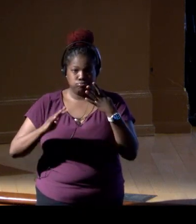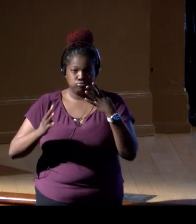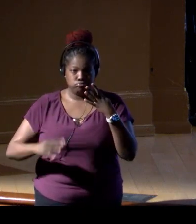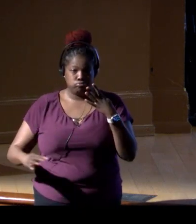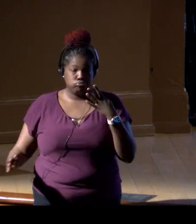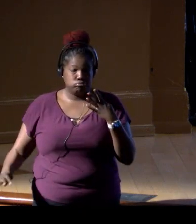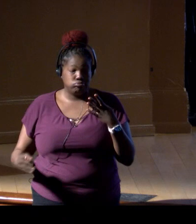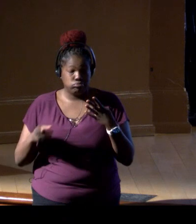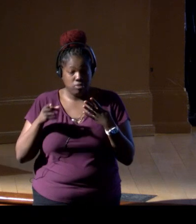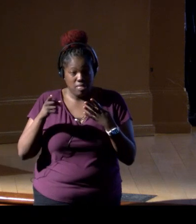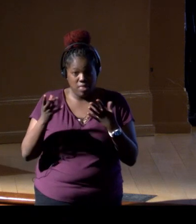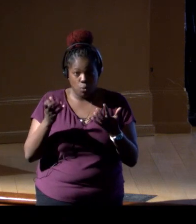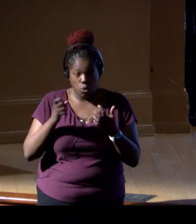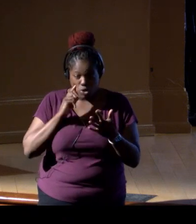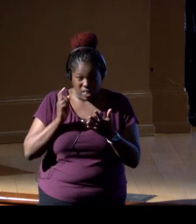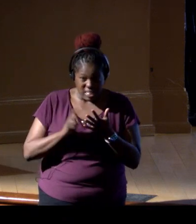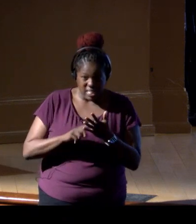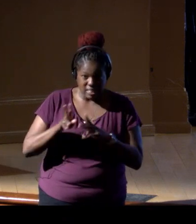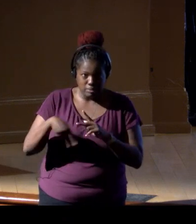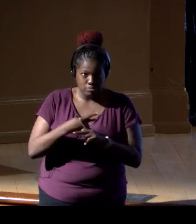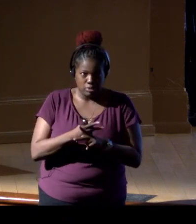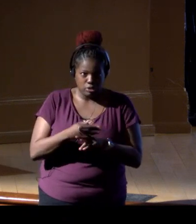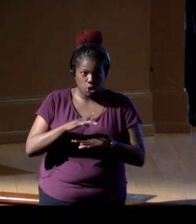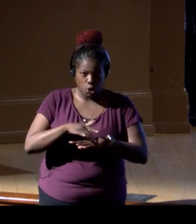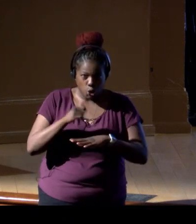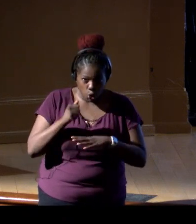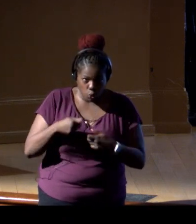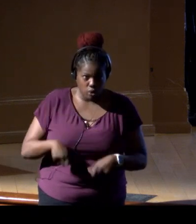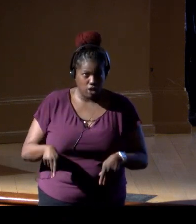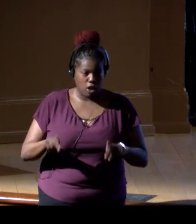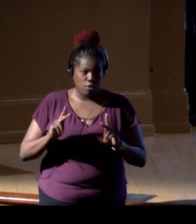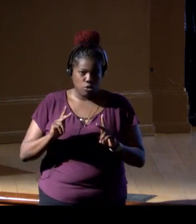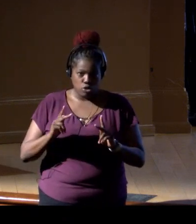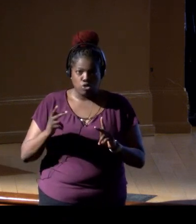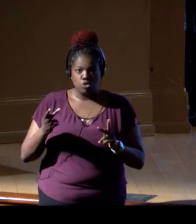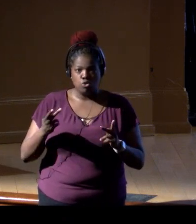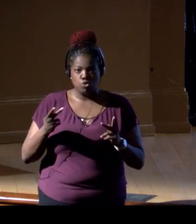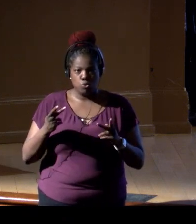They want to detect species earlier when the opportunities to take these management actions